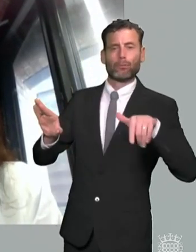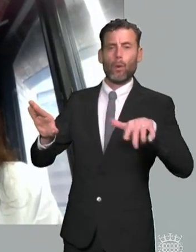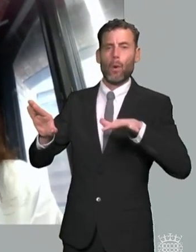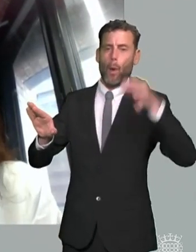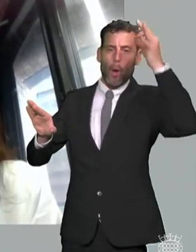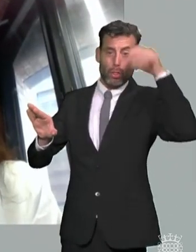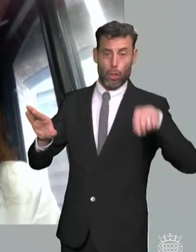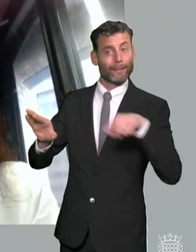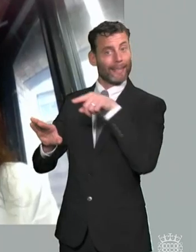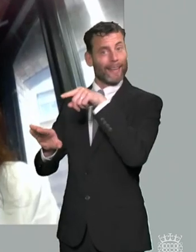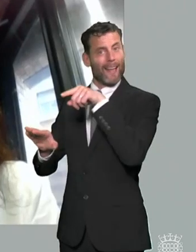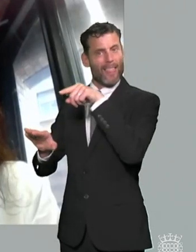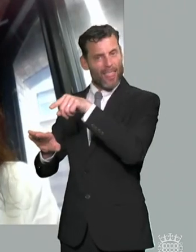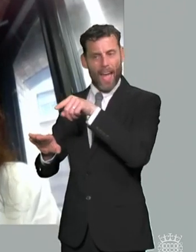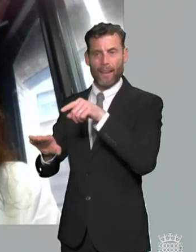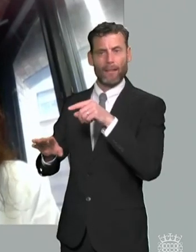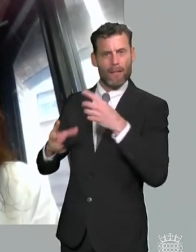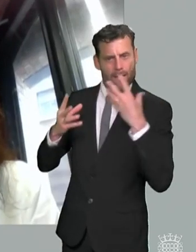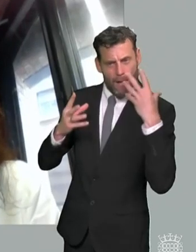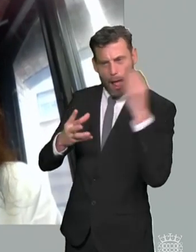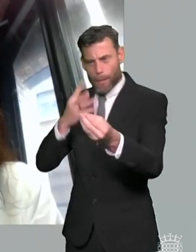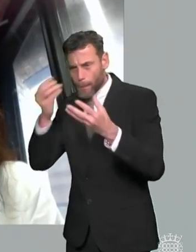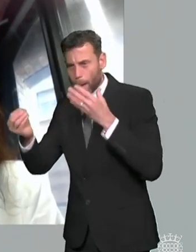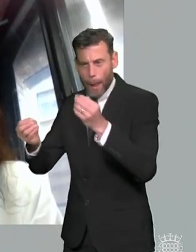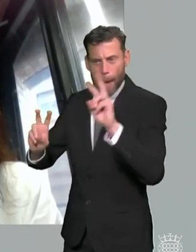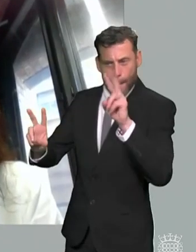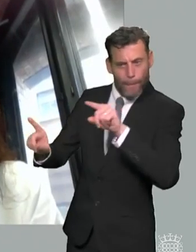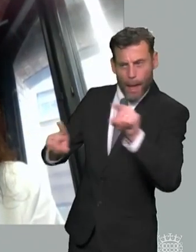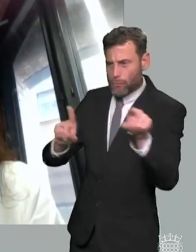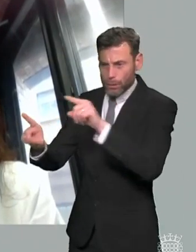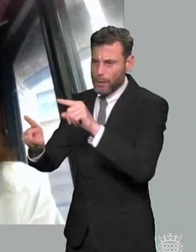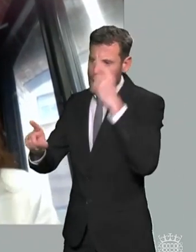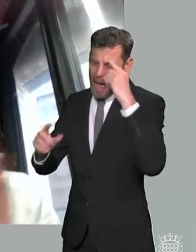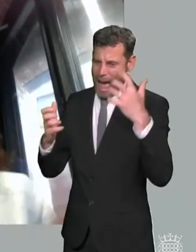they are really effective champions of support for parents and help them at a much earlier stage in